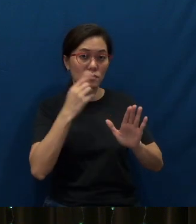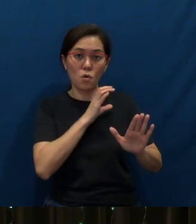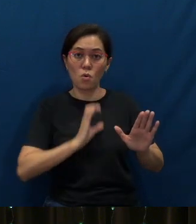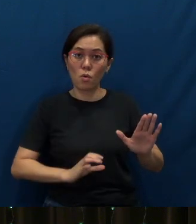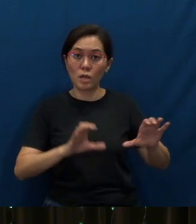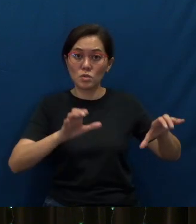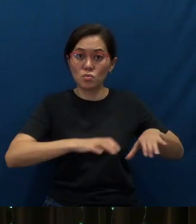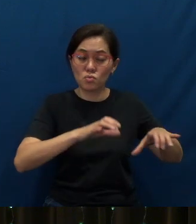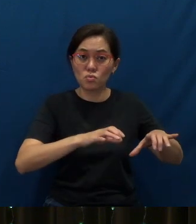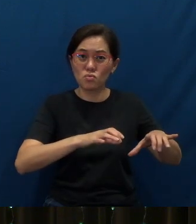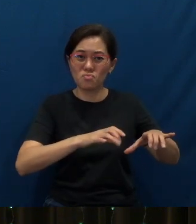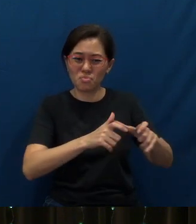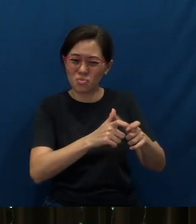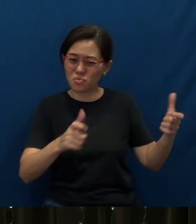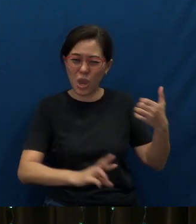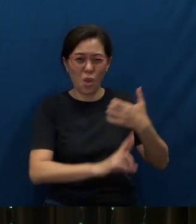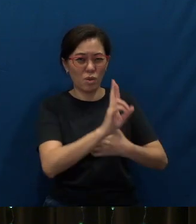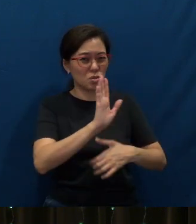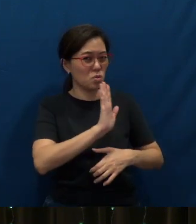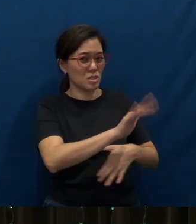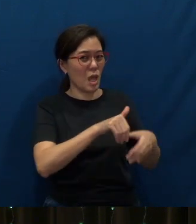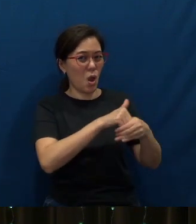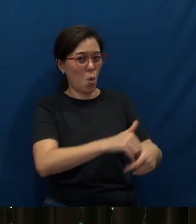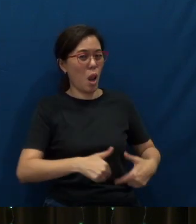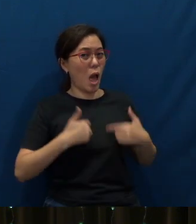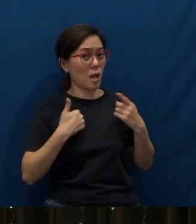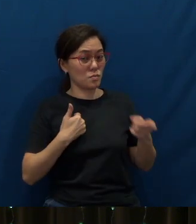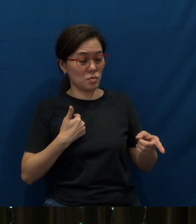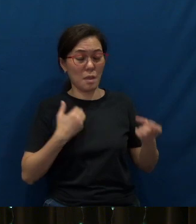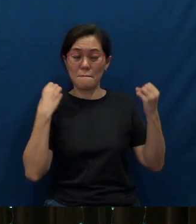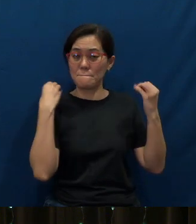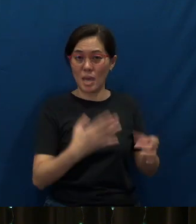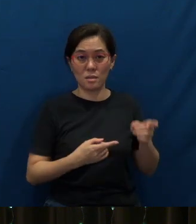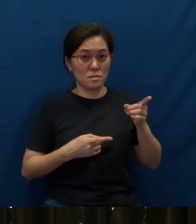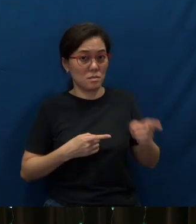at great risk to their own lives, and many of them were killed,